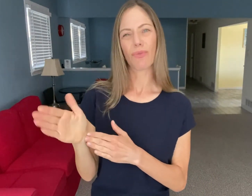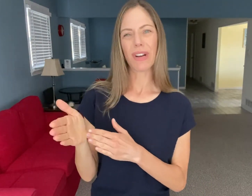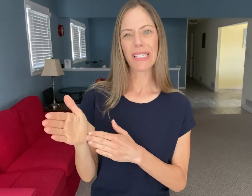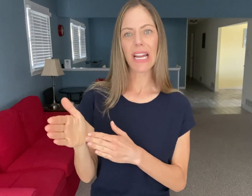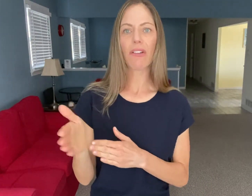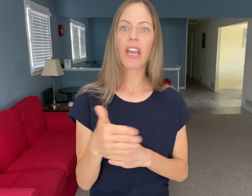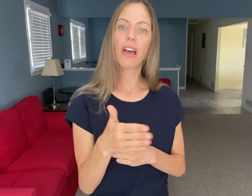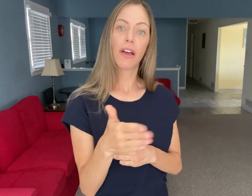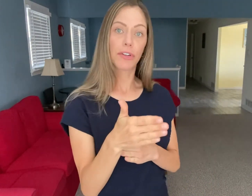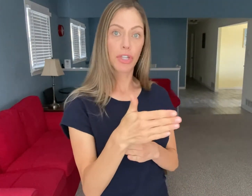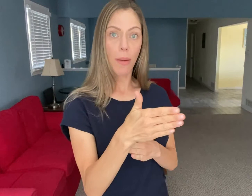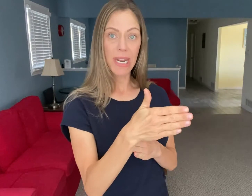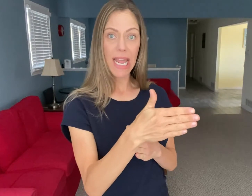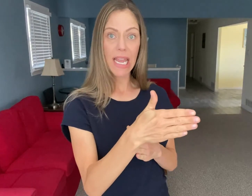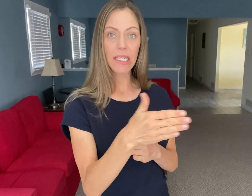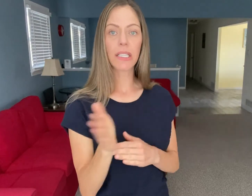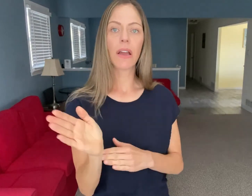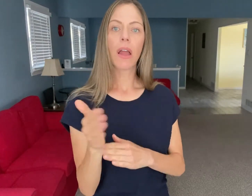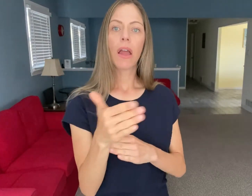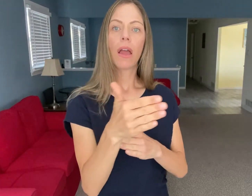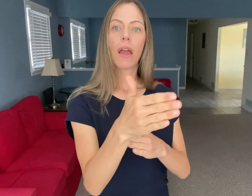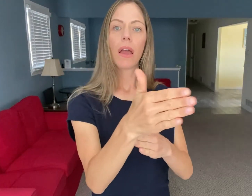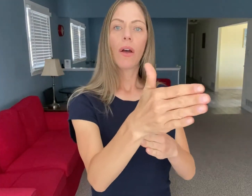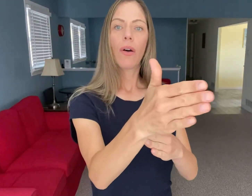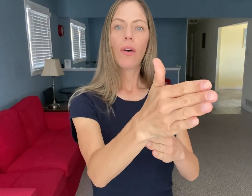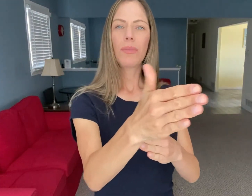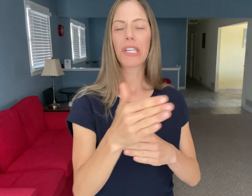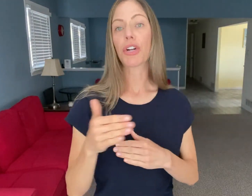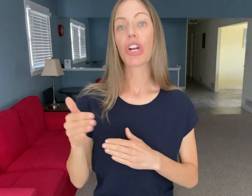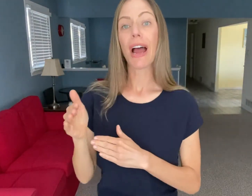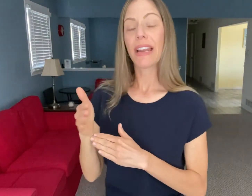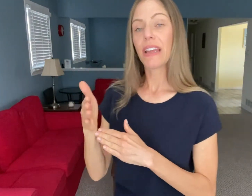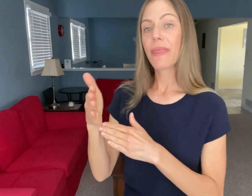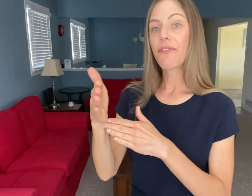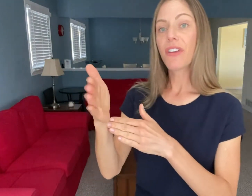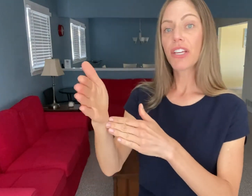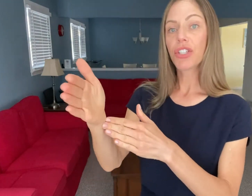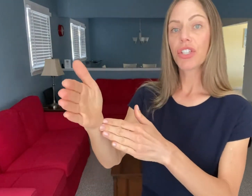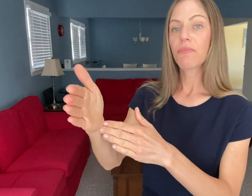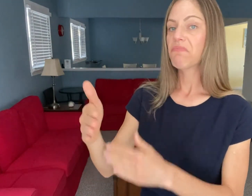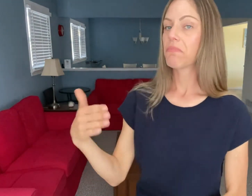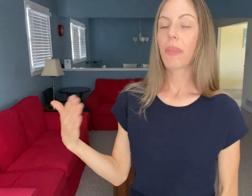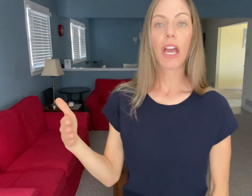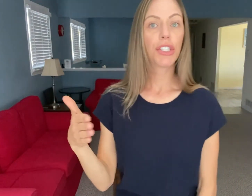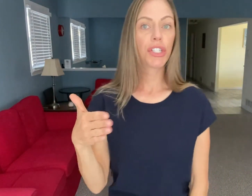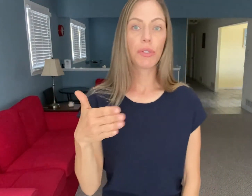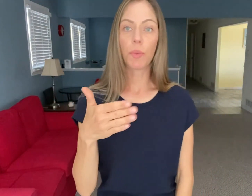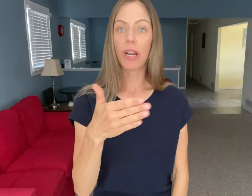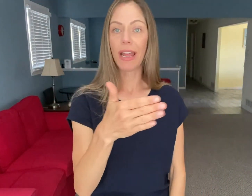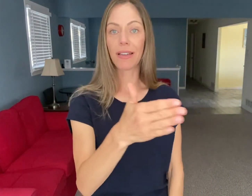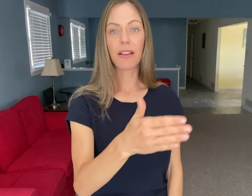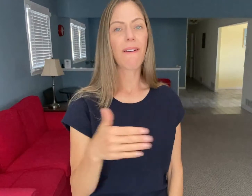wrist area of your dominant hand. Almost like you're guiding the fish. I just use one hand.